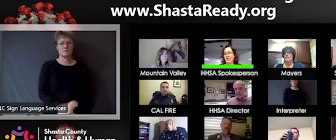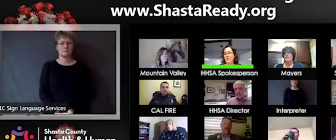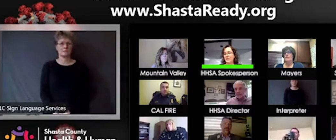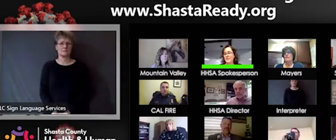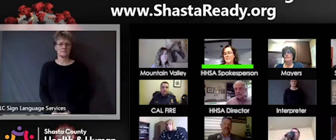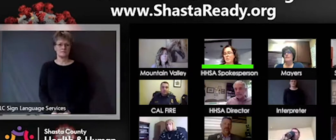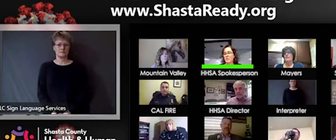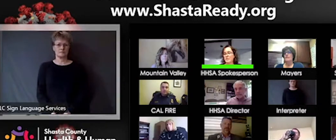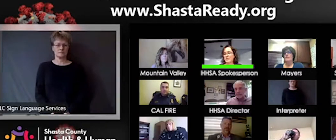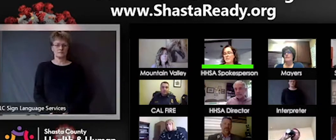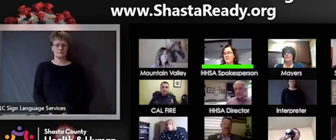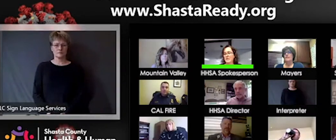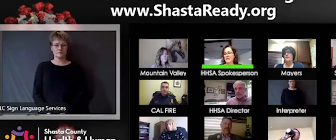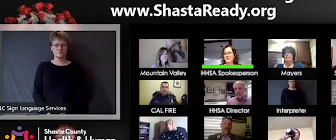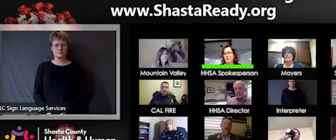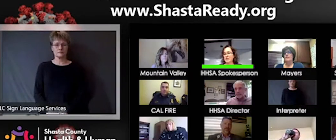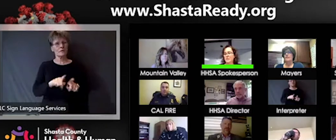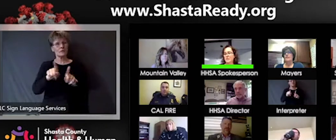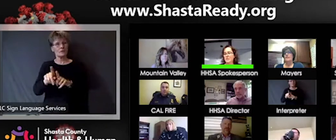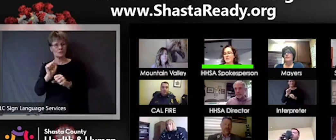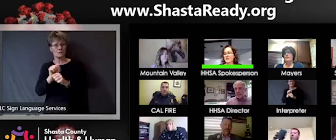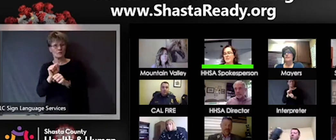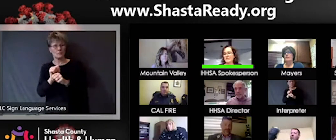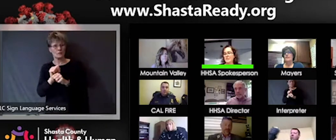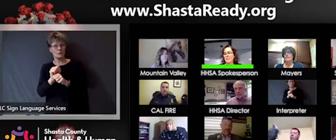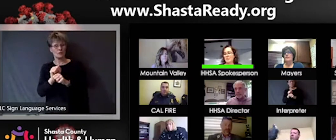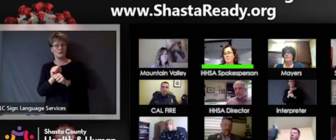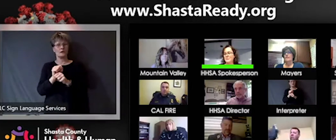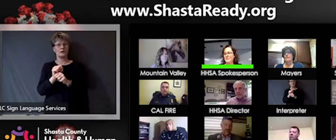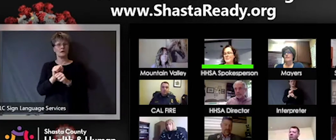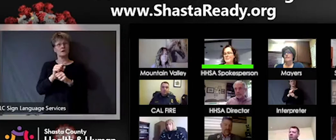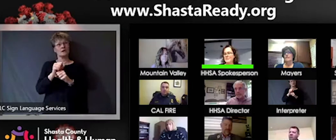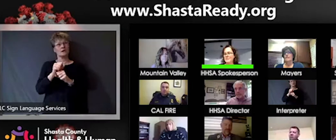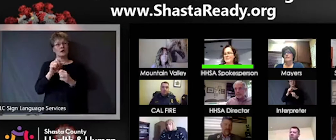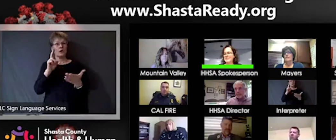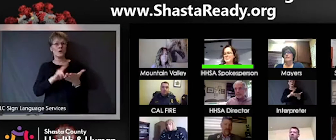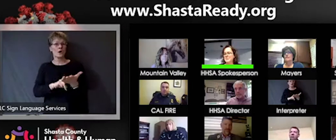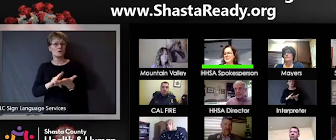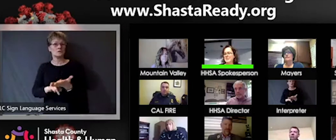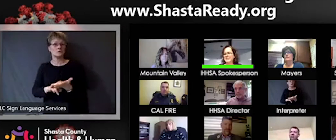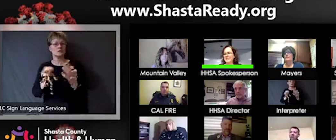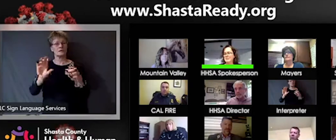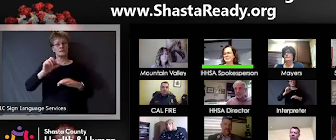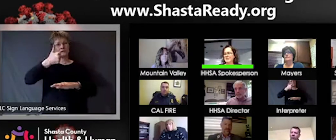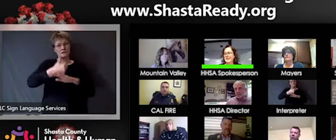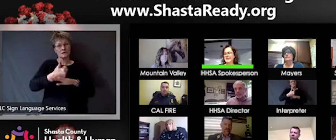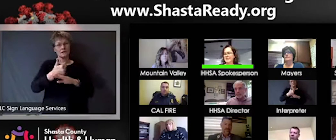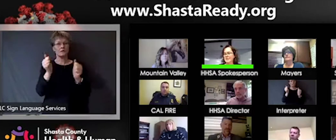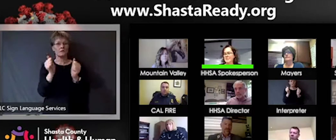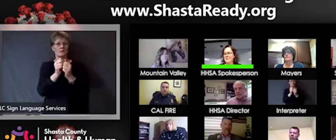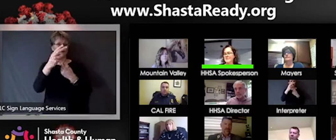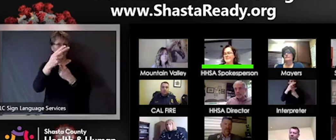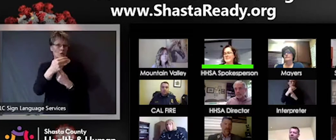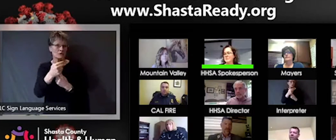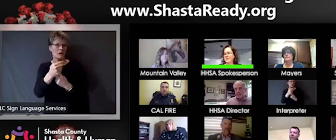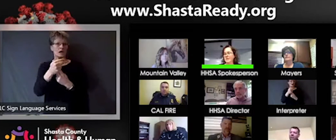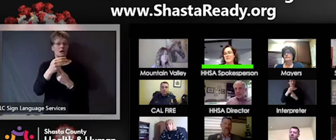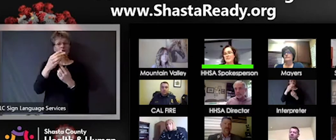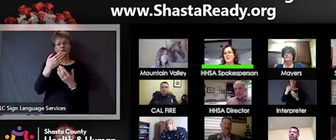we're working with some contracts with hotels, with partnership from the Good News Rescue Mission, Hill Country and Health and Human Services, as well as,